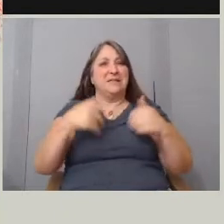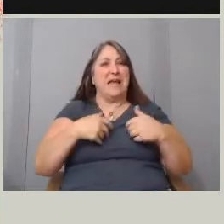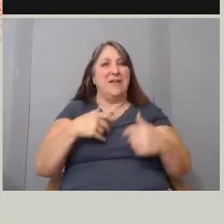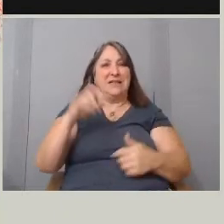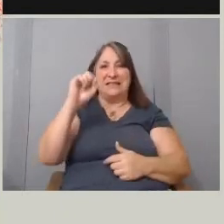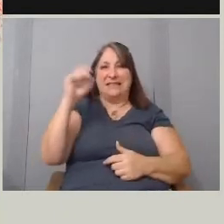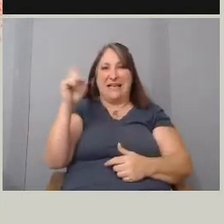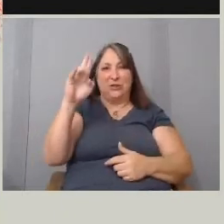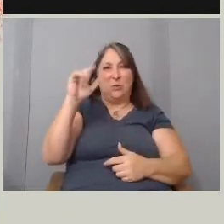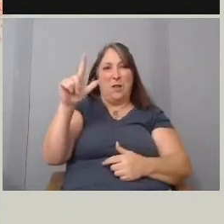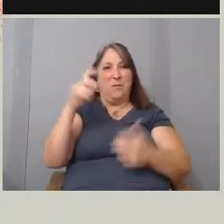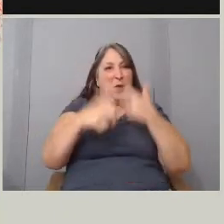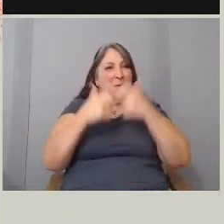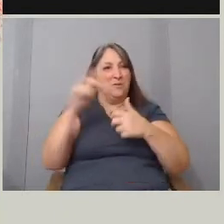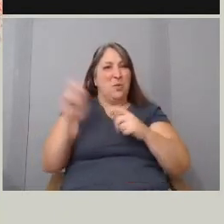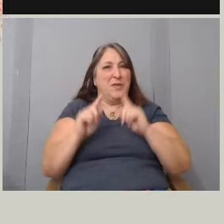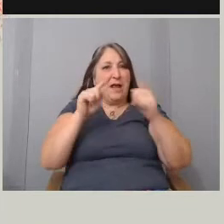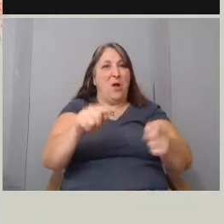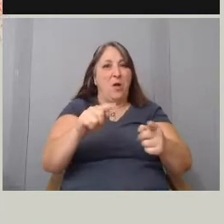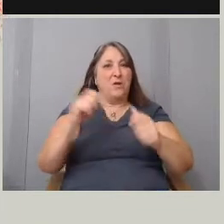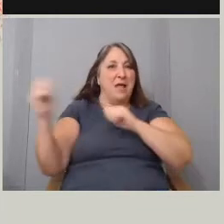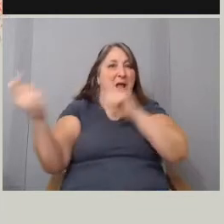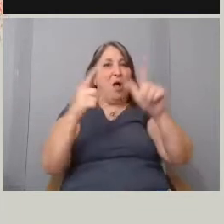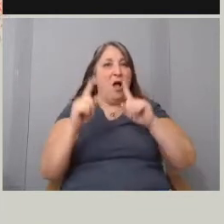All of our guests this evening made their way to the gender clinic at UCLA.